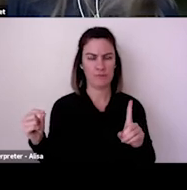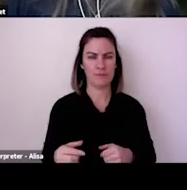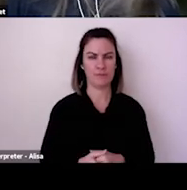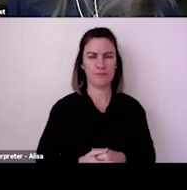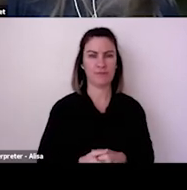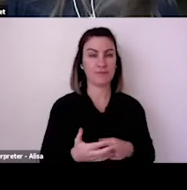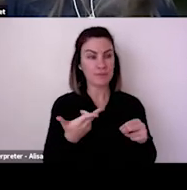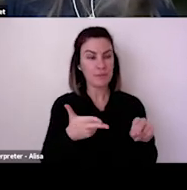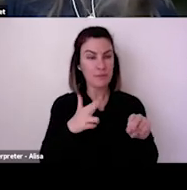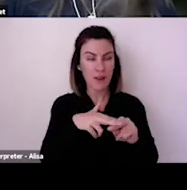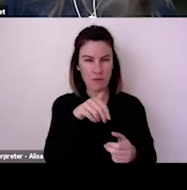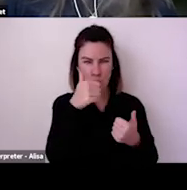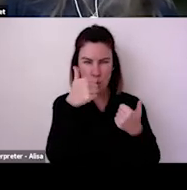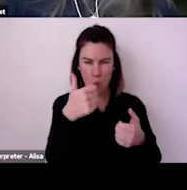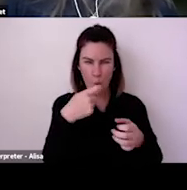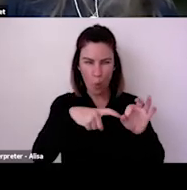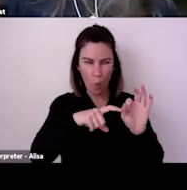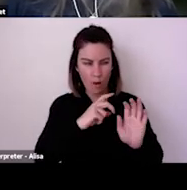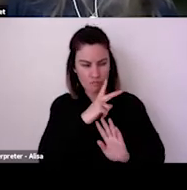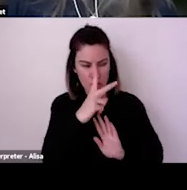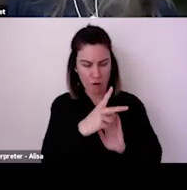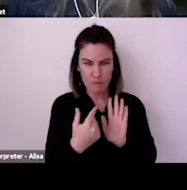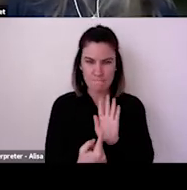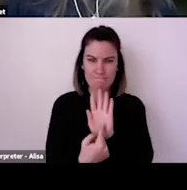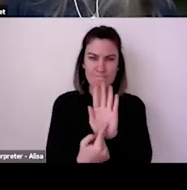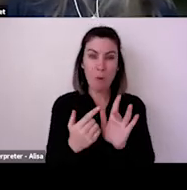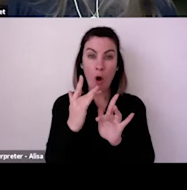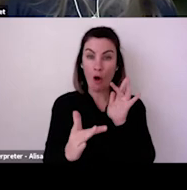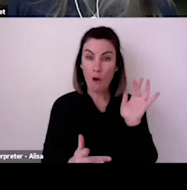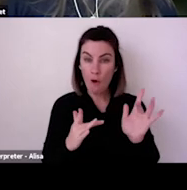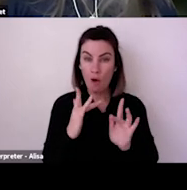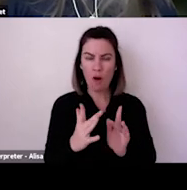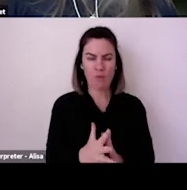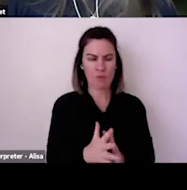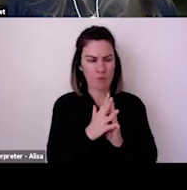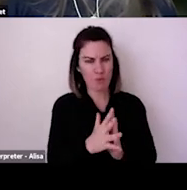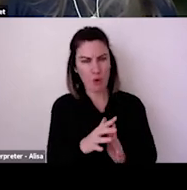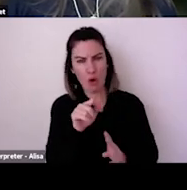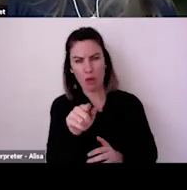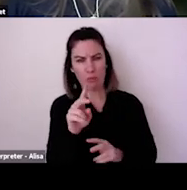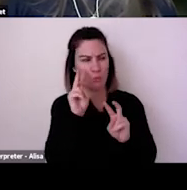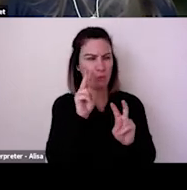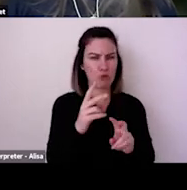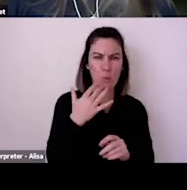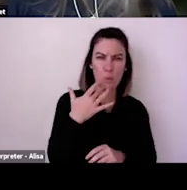to online engagement and we need to understand those if we're going to be kind of relying on digital in new and different ways.